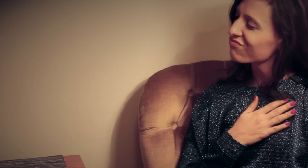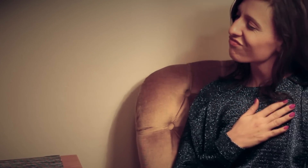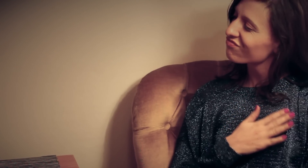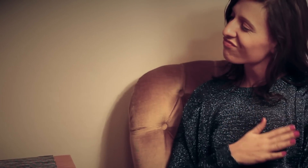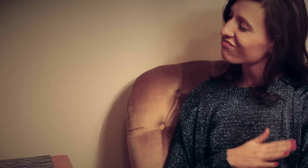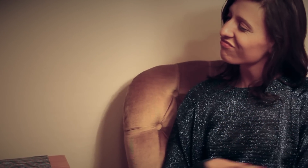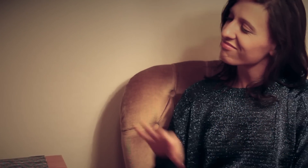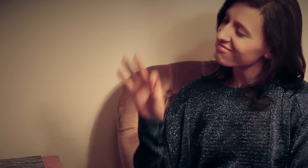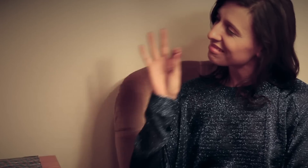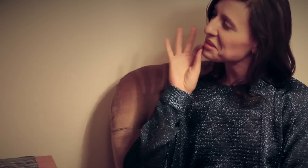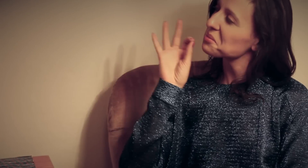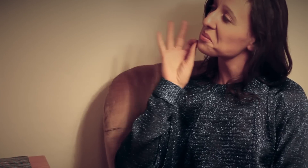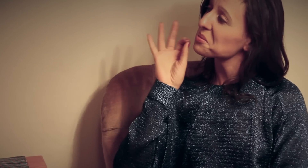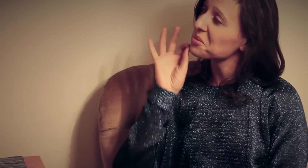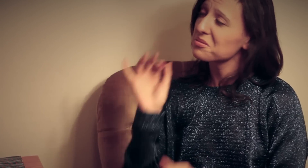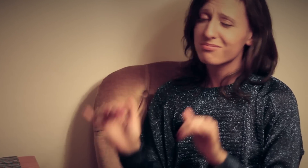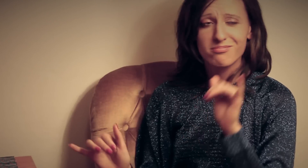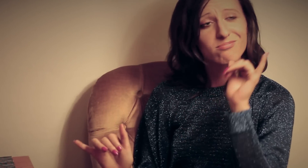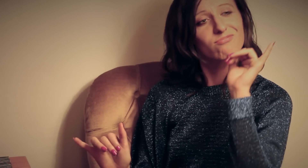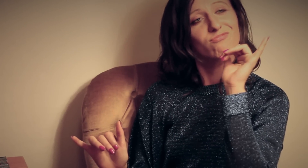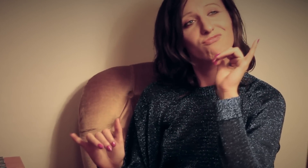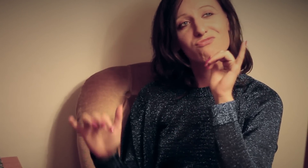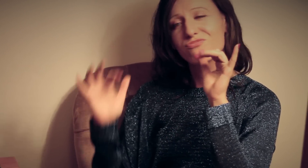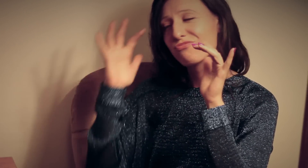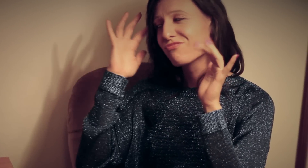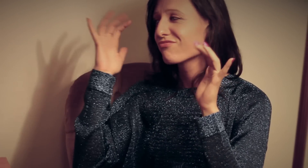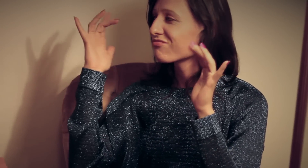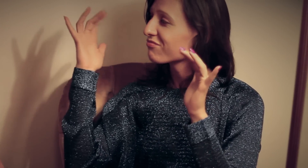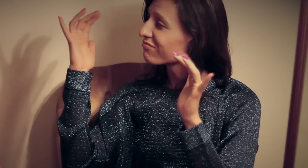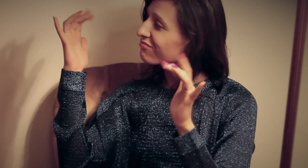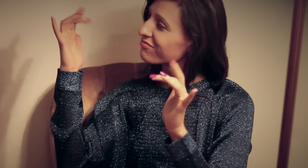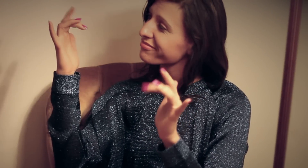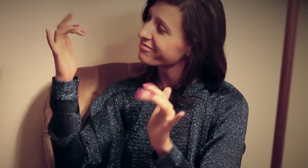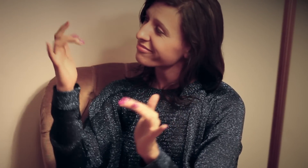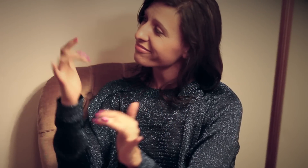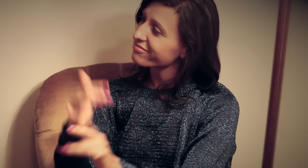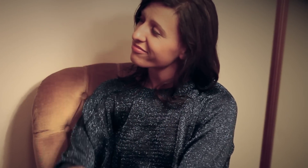So I always keep a bottle near